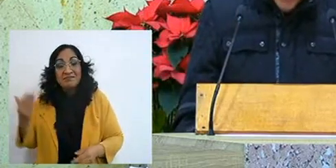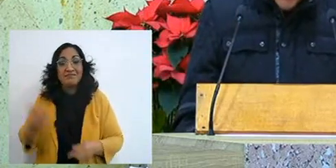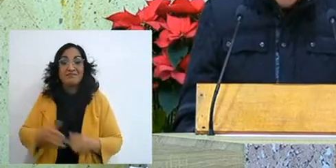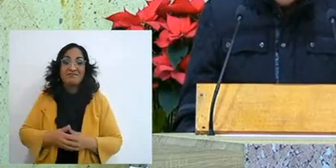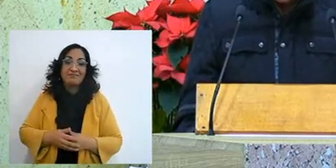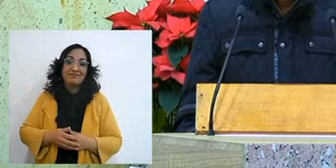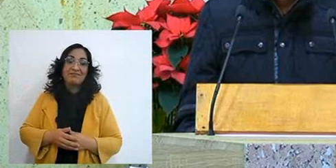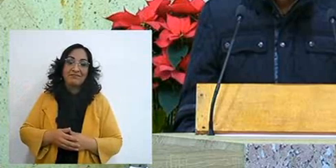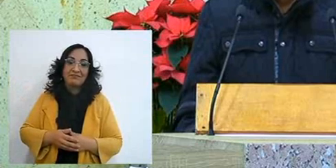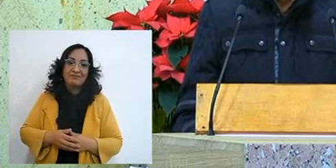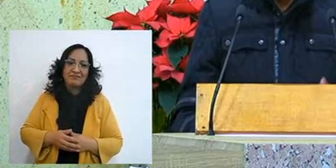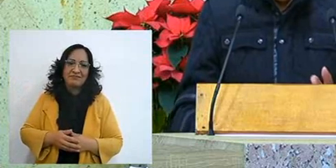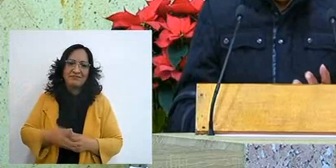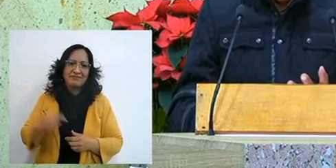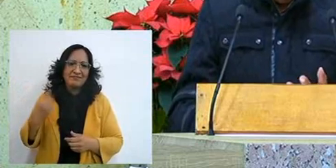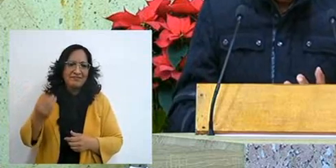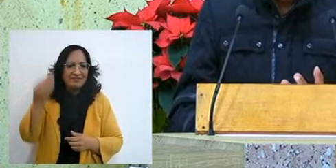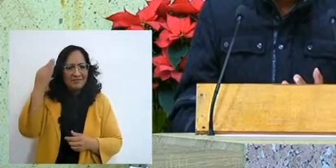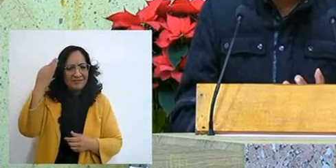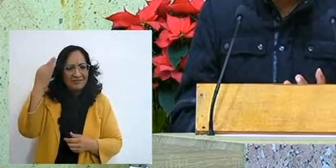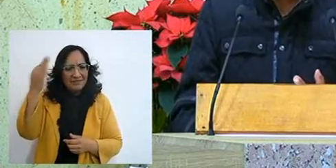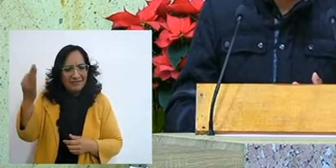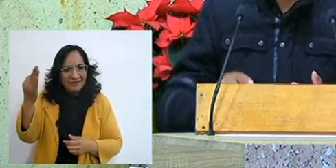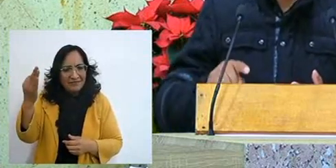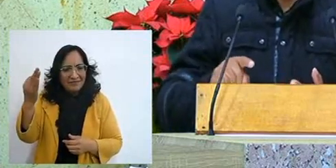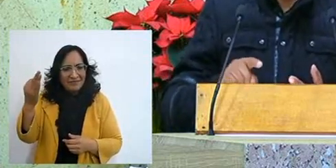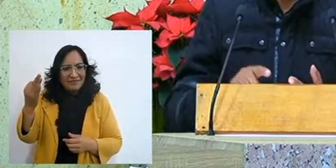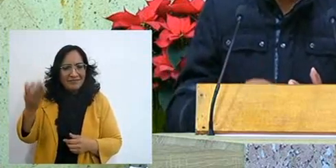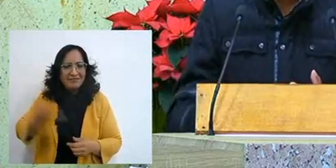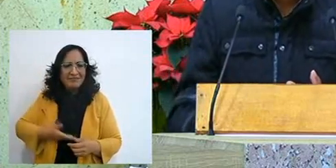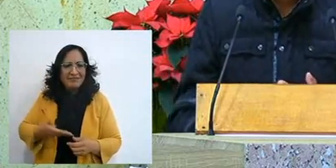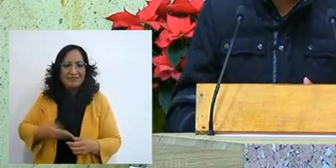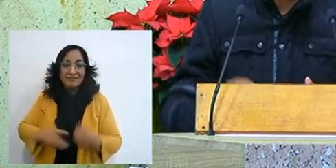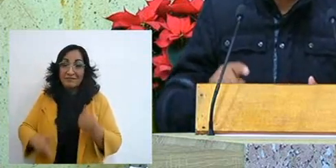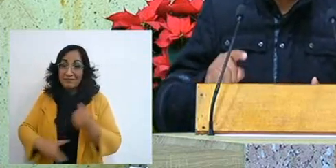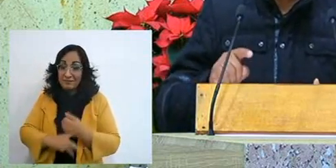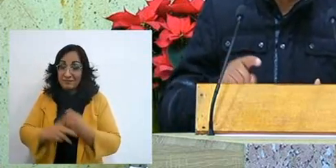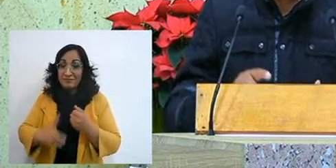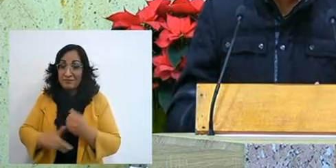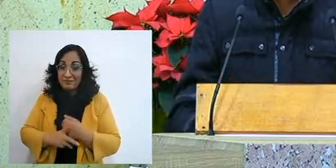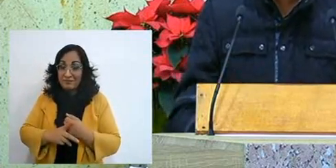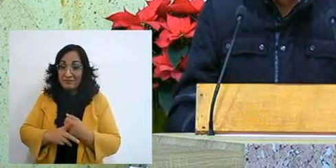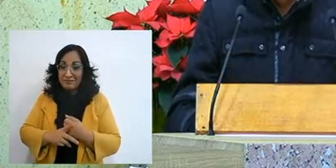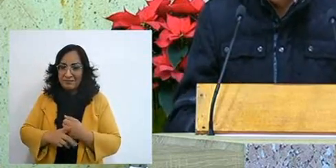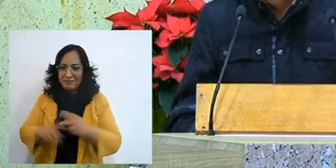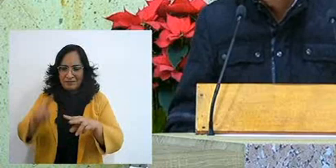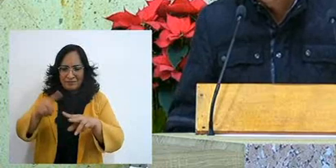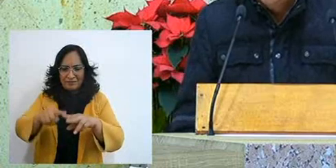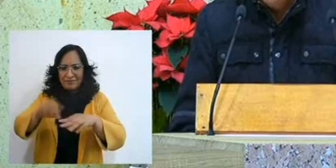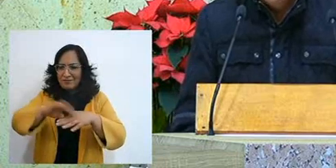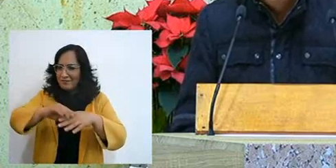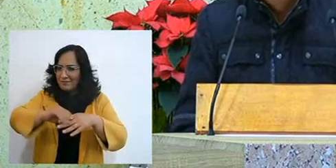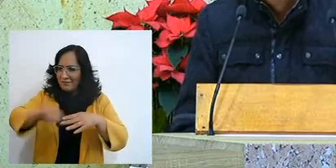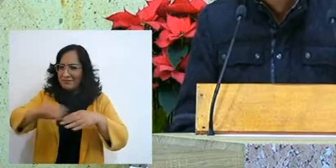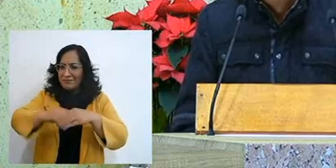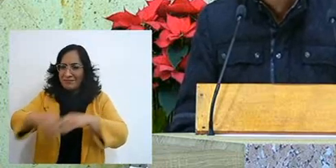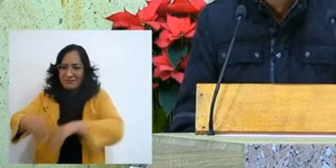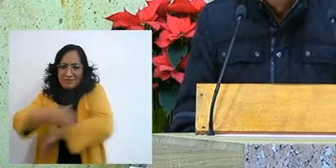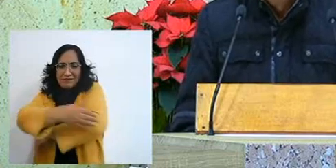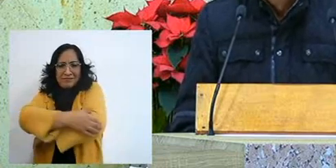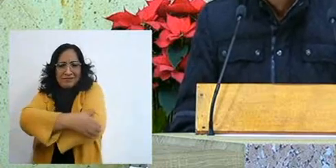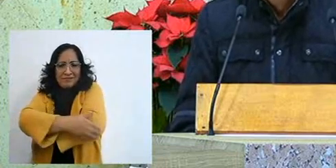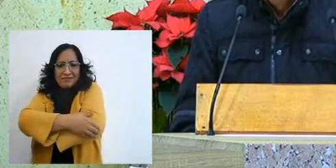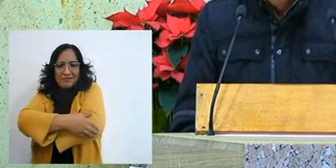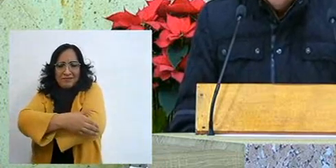and during that time I hurt my knees, I hurt my fingers, I hurt my elbows, no, I said: